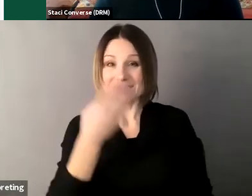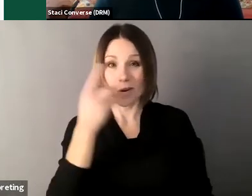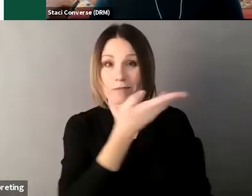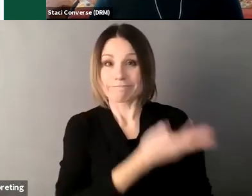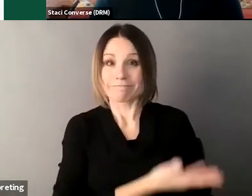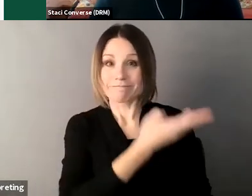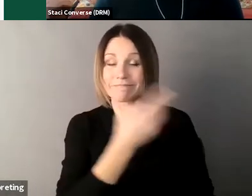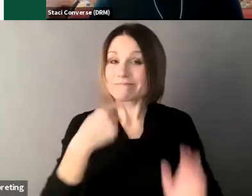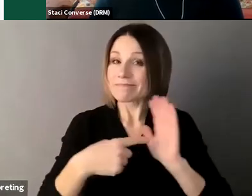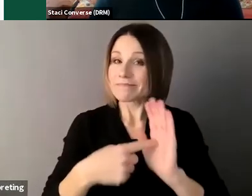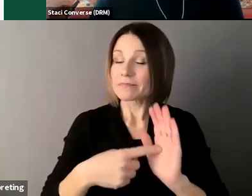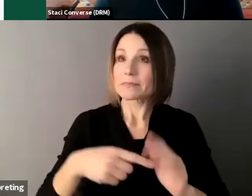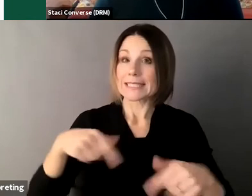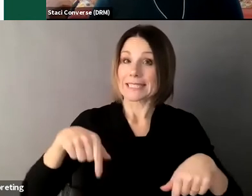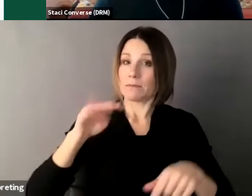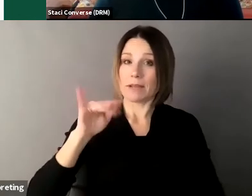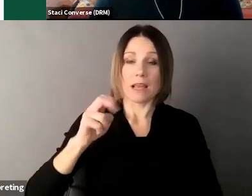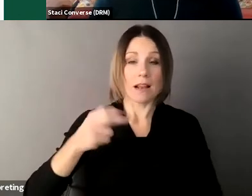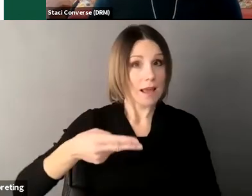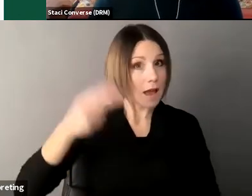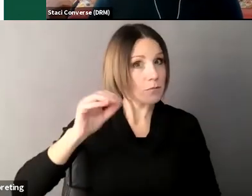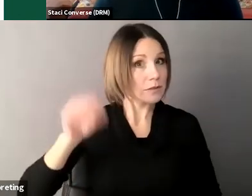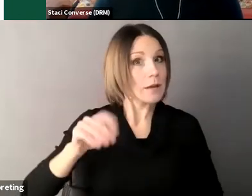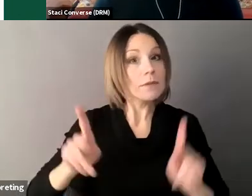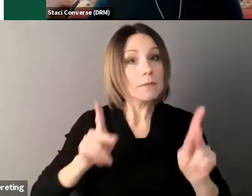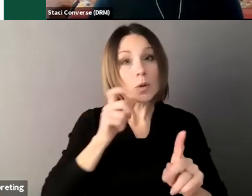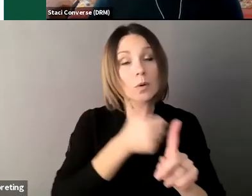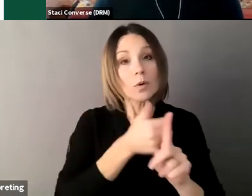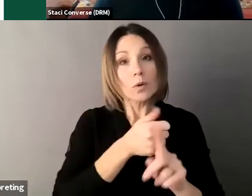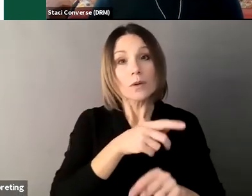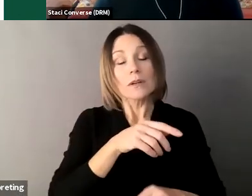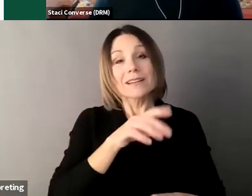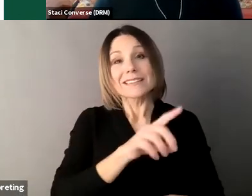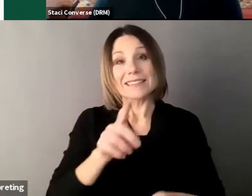services in Maine have guardians like we talked about before that that number is about 75